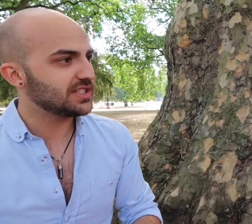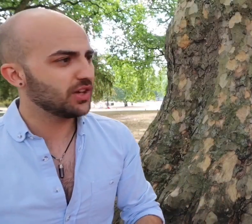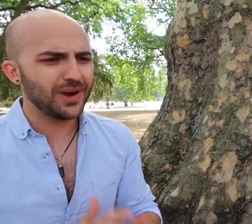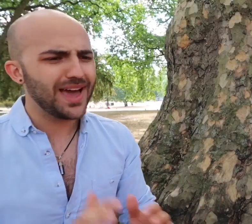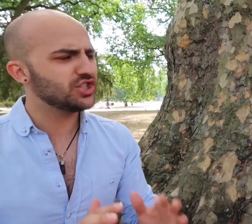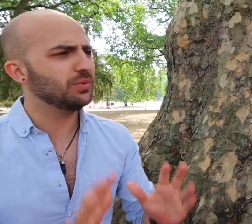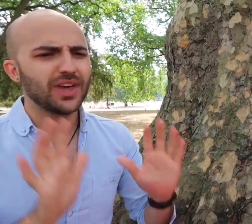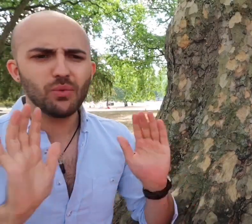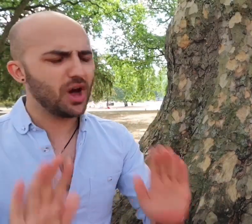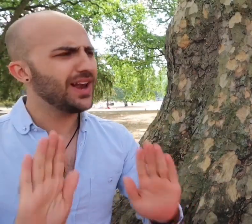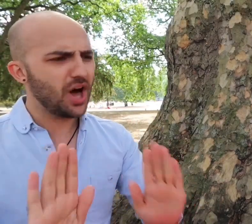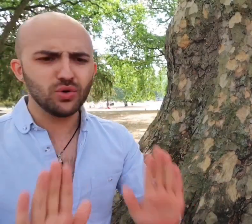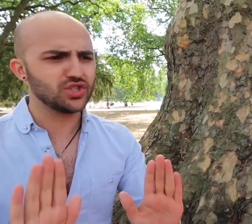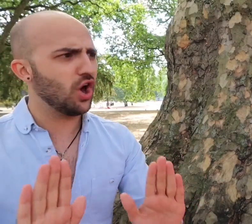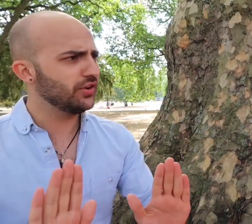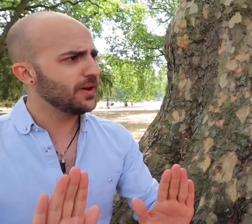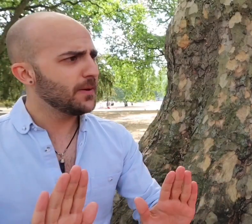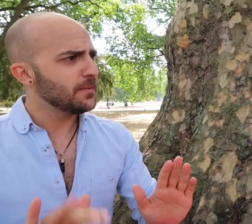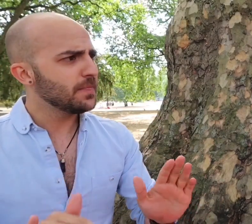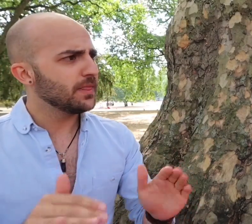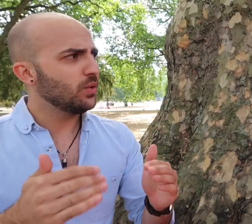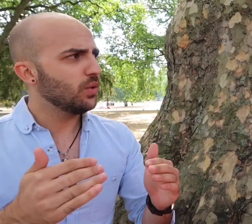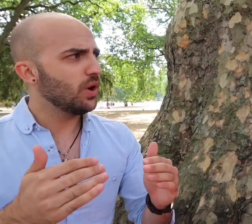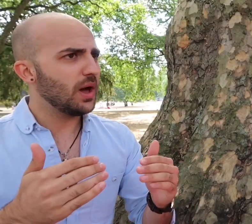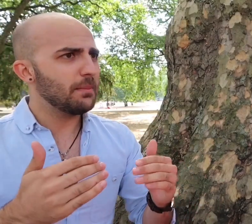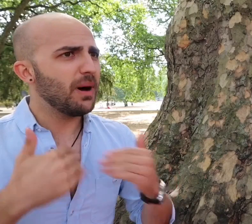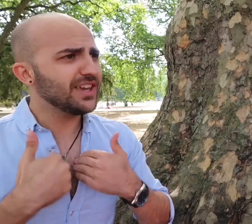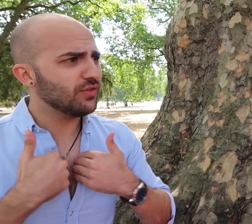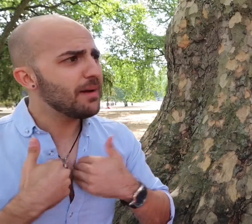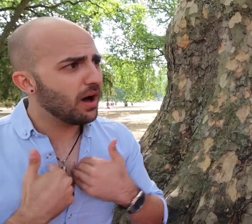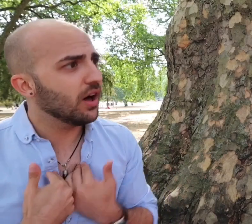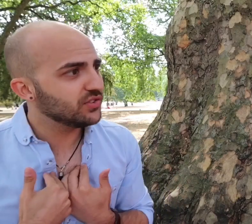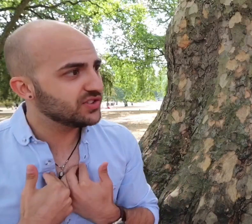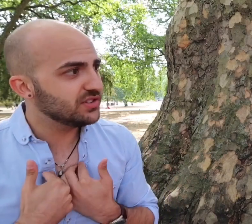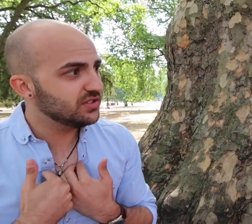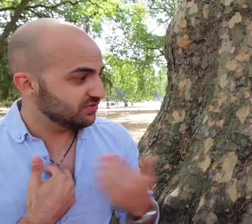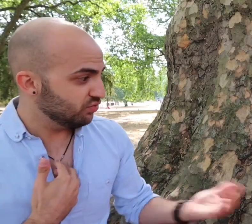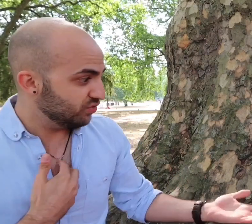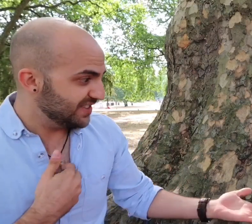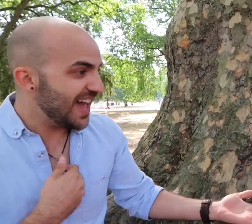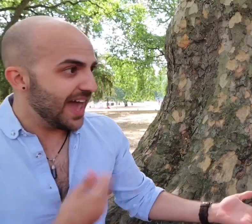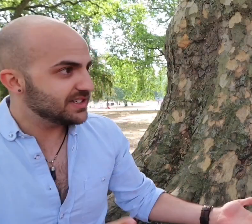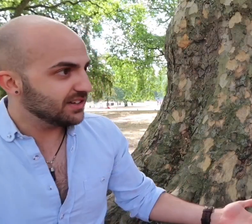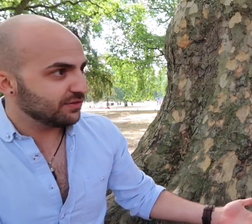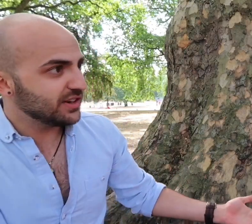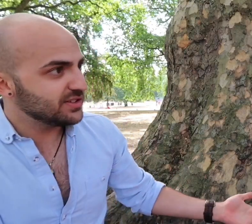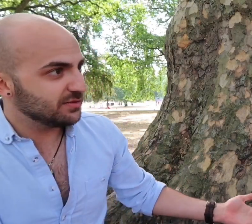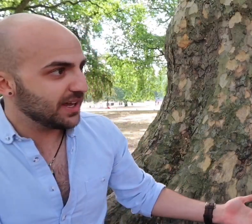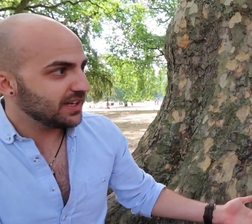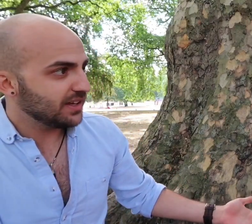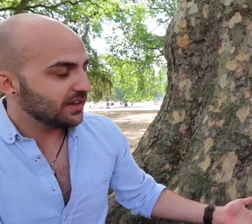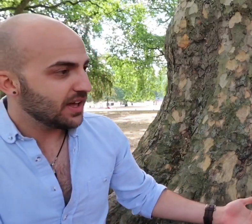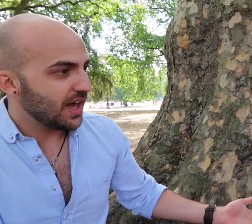ask when actually, hold on my Grandma's dead in front of me,